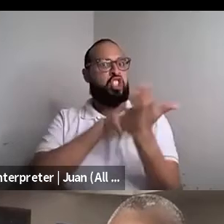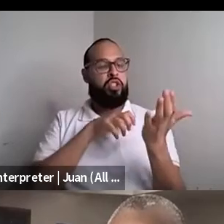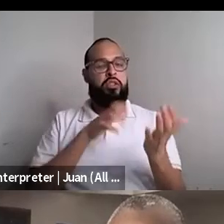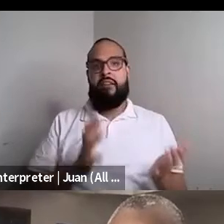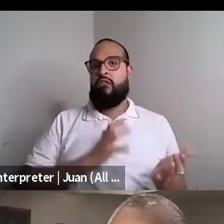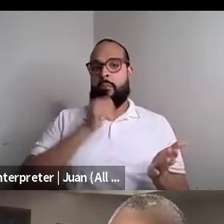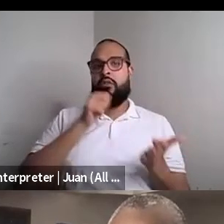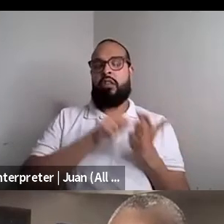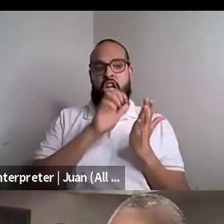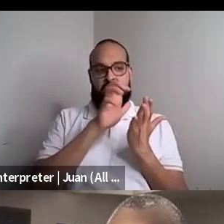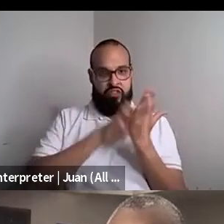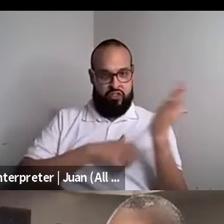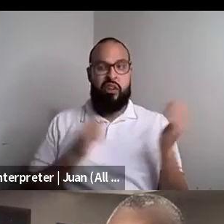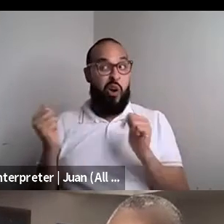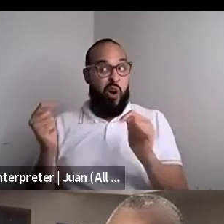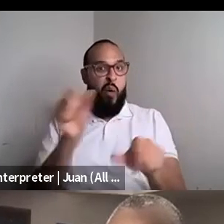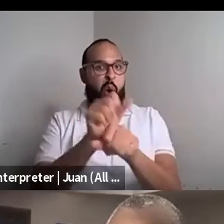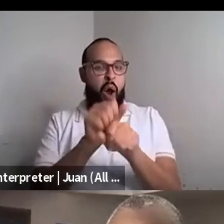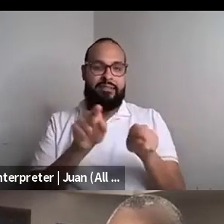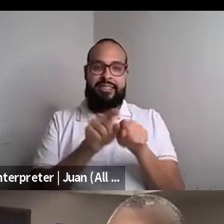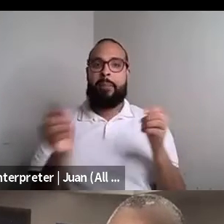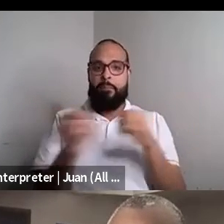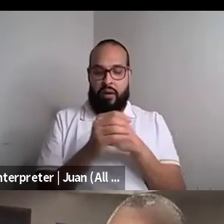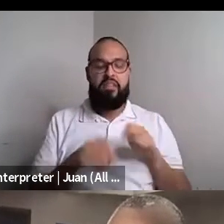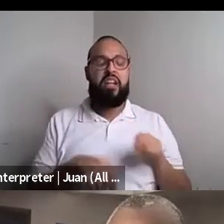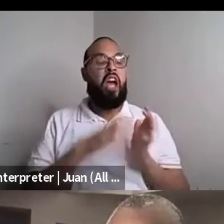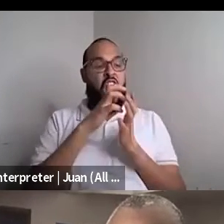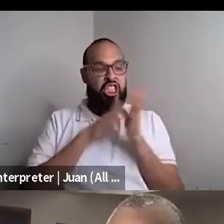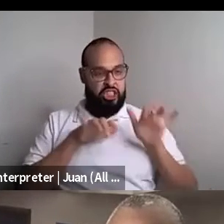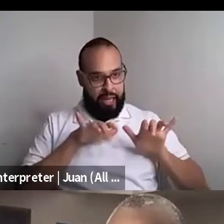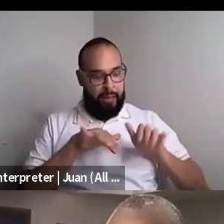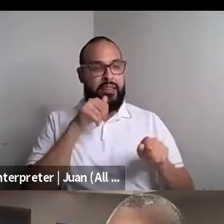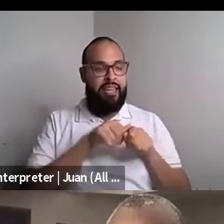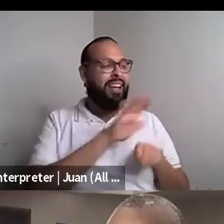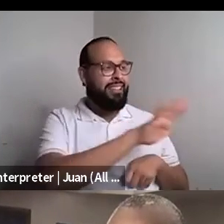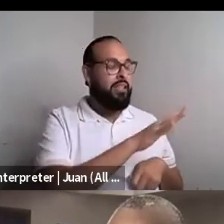Kenyon Farrow (he/him/his): Like they all work in the same office, but they sent him an actual like letter saying we're not running this piece because